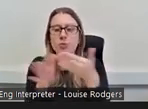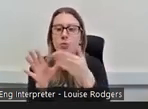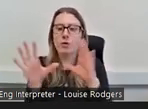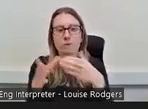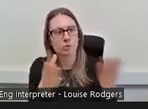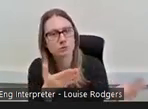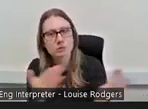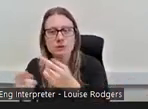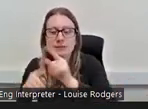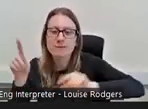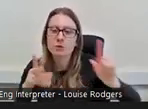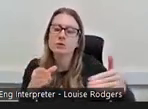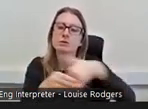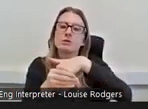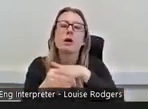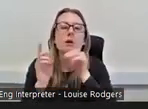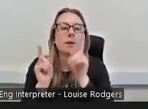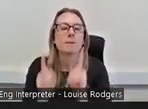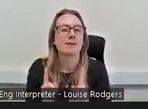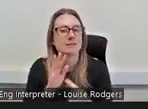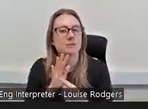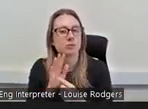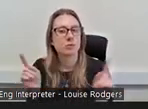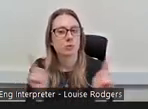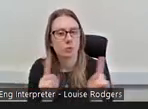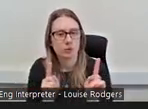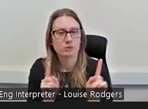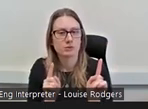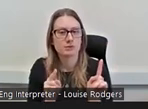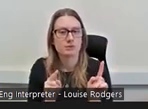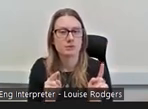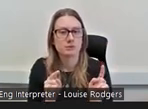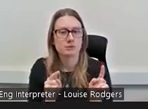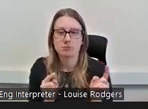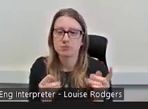but what I will say is, it is important to have the degrees and the skill sets and things as well,